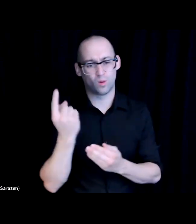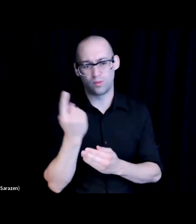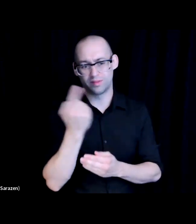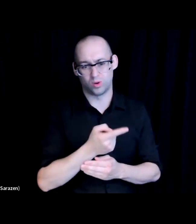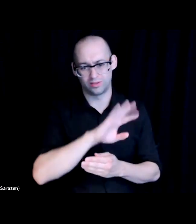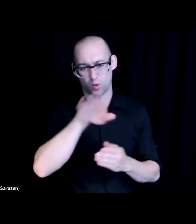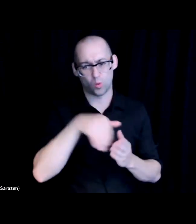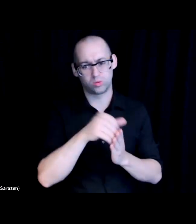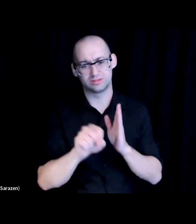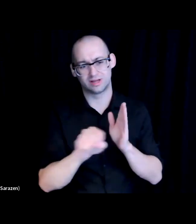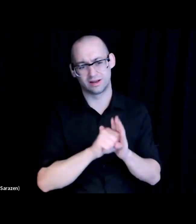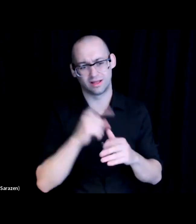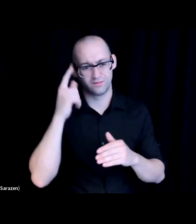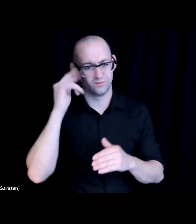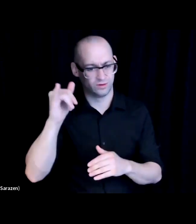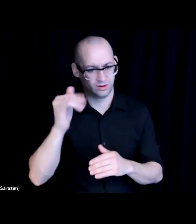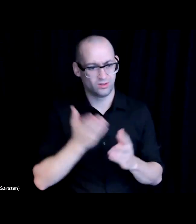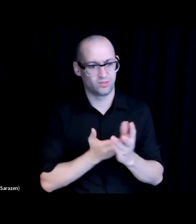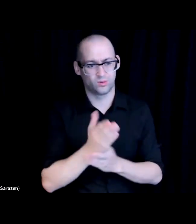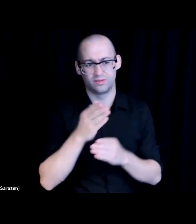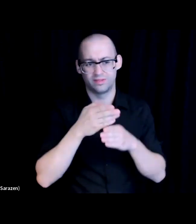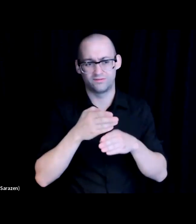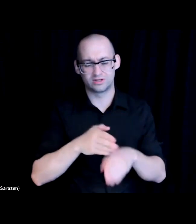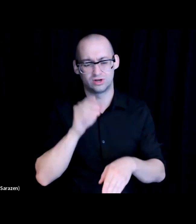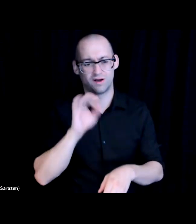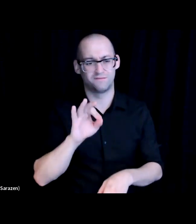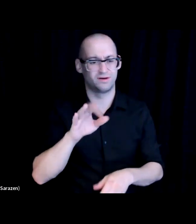of California to the division of apprenticeship standards.